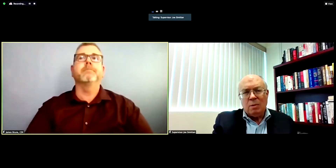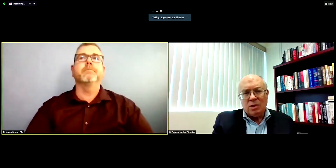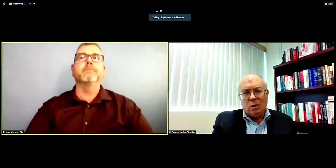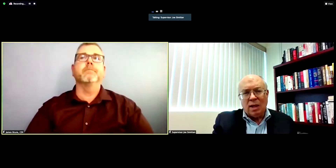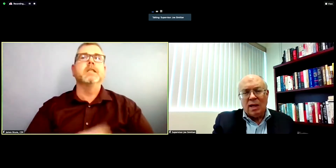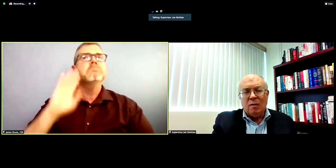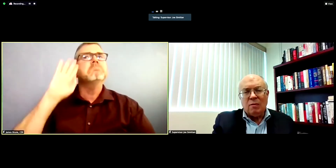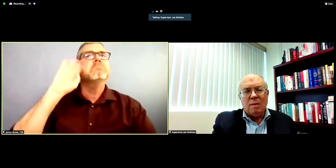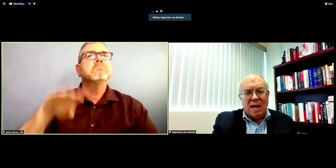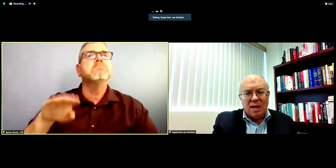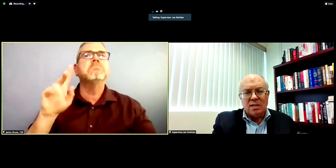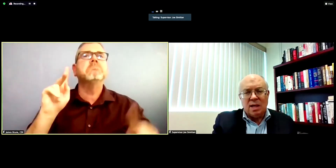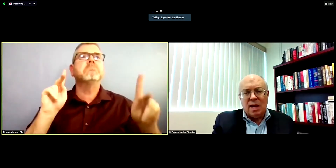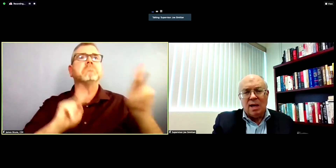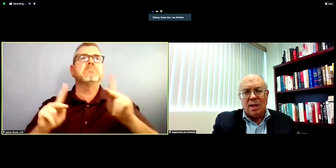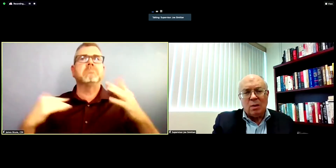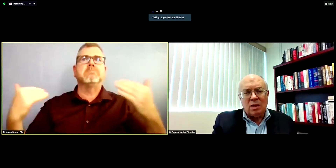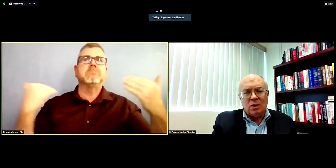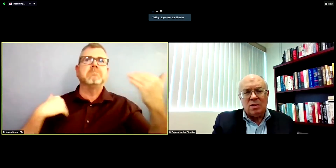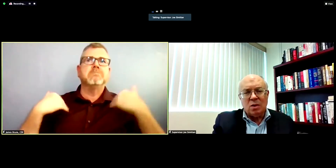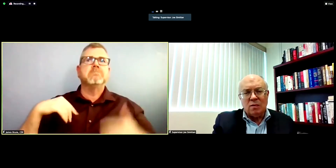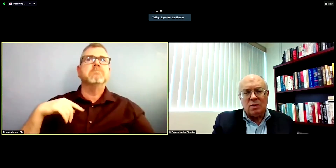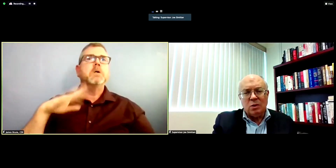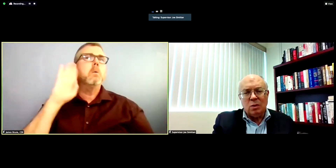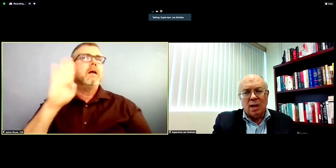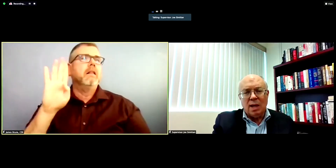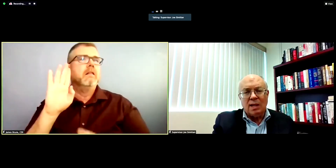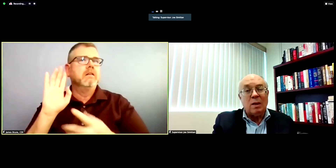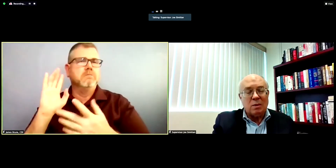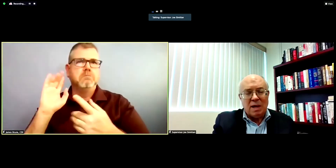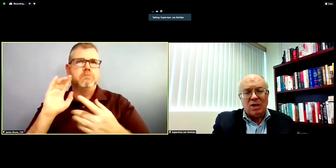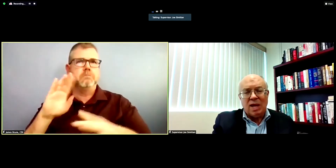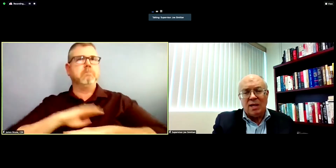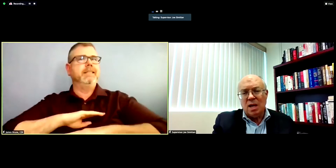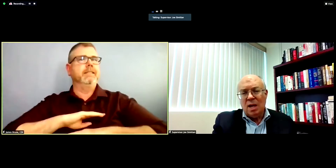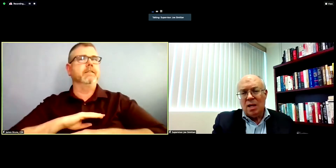Person we're going to hear from next, and that i want to turn this over to, again with my thanks,